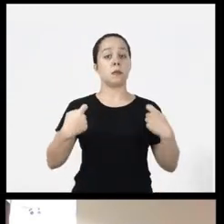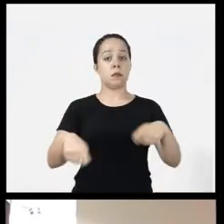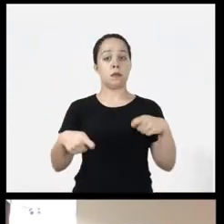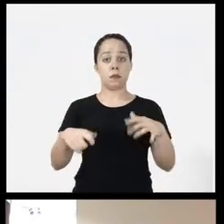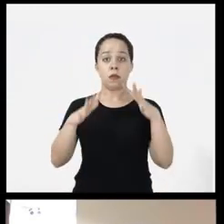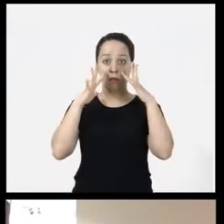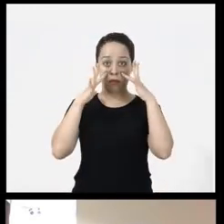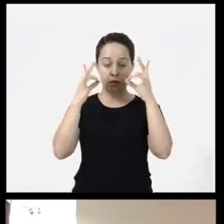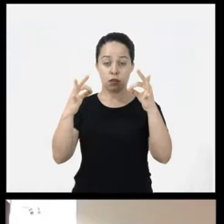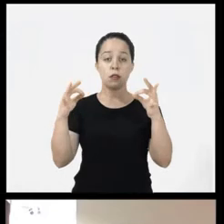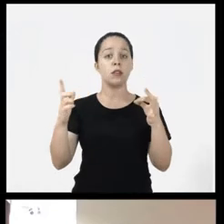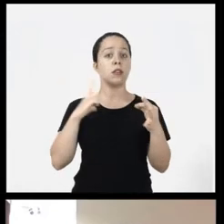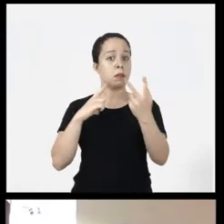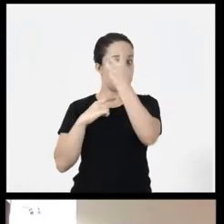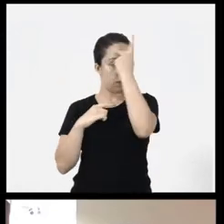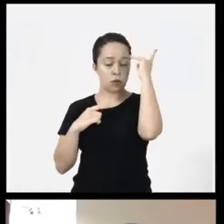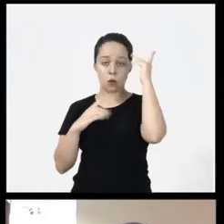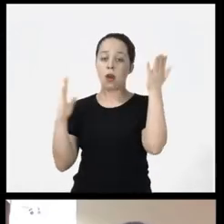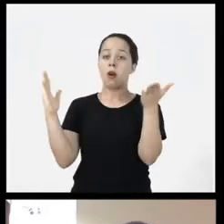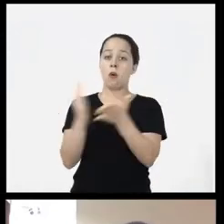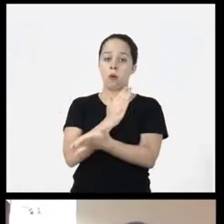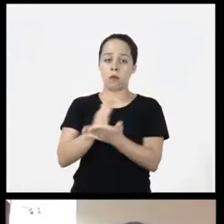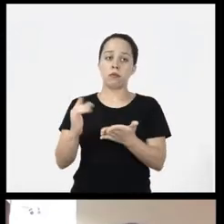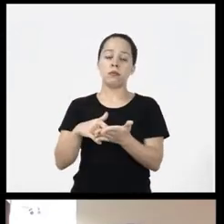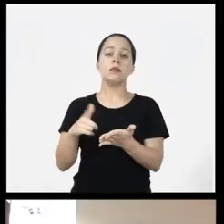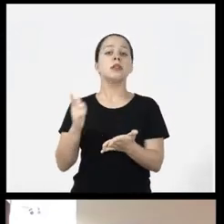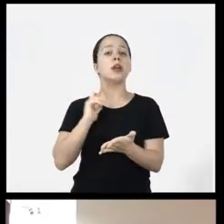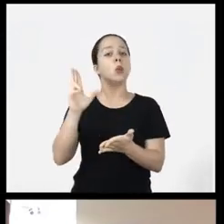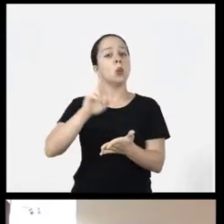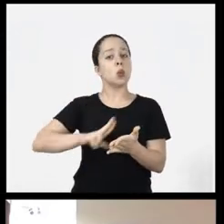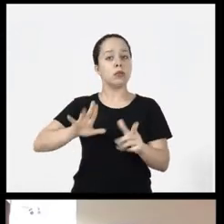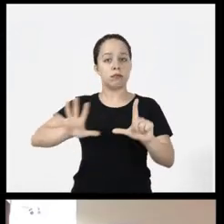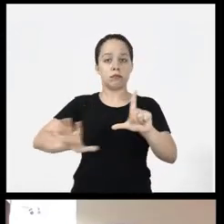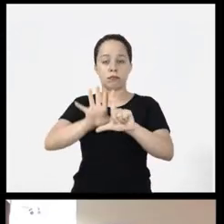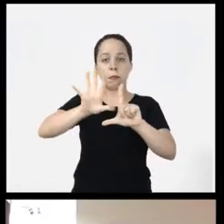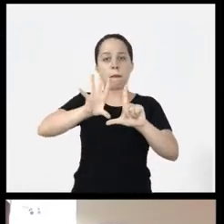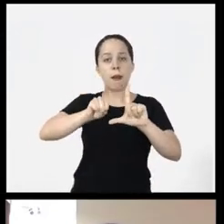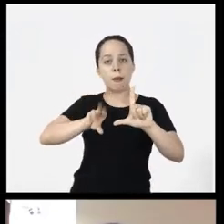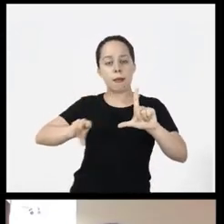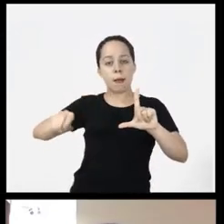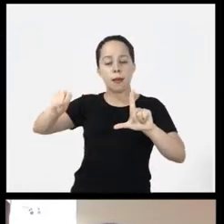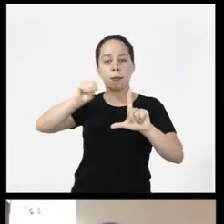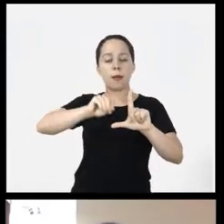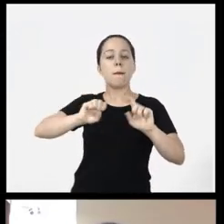pre I must take into account that some people may be using the screen reader may